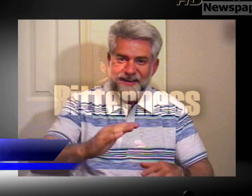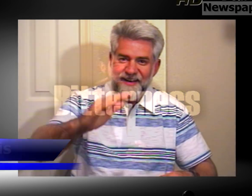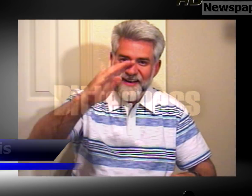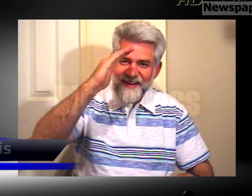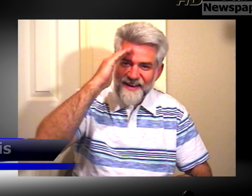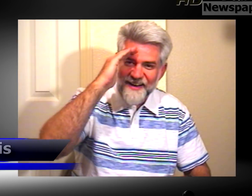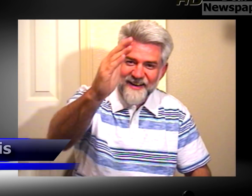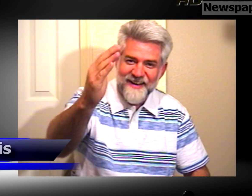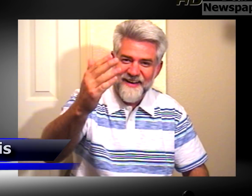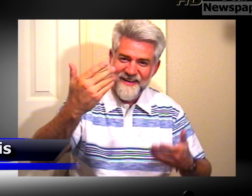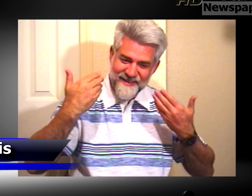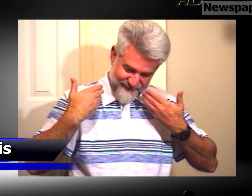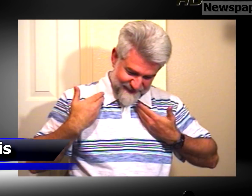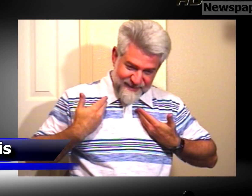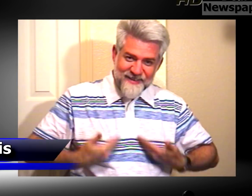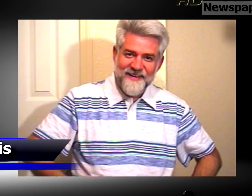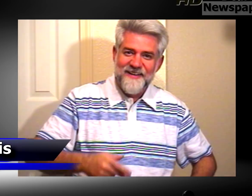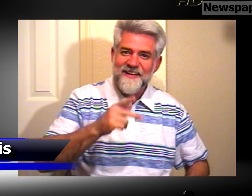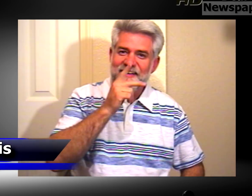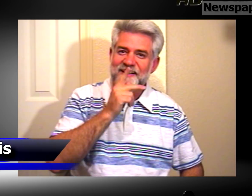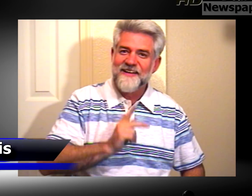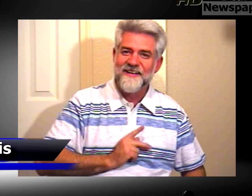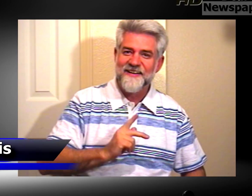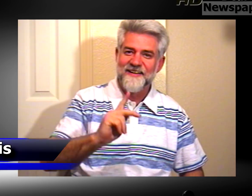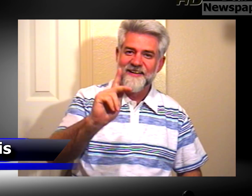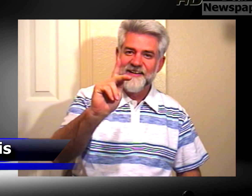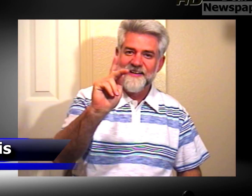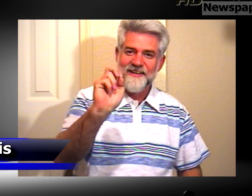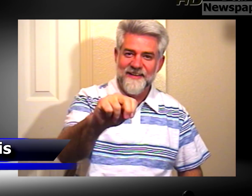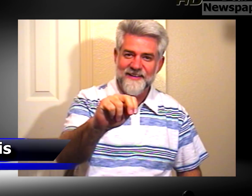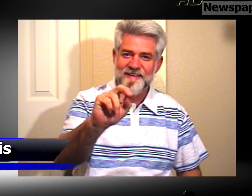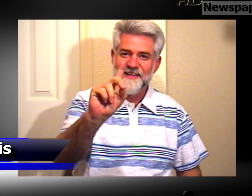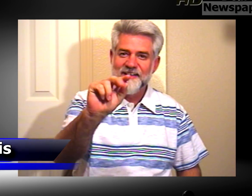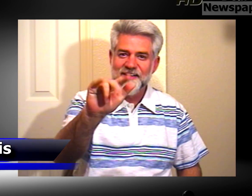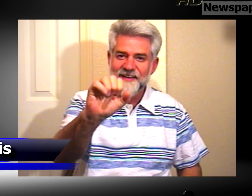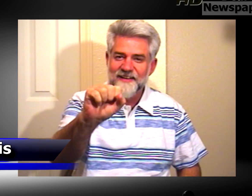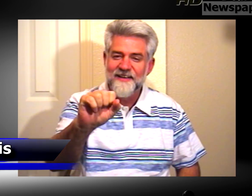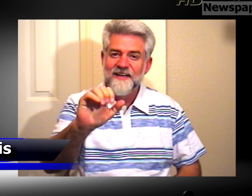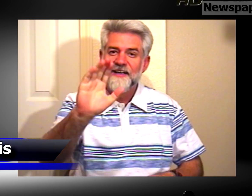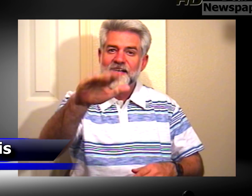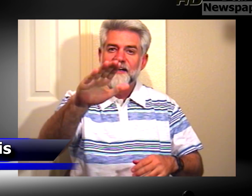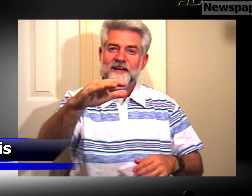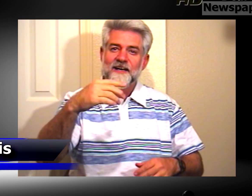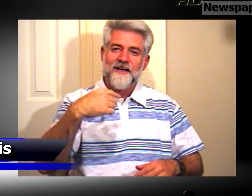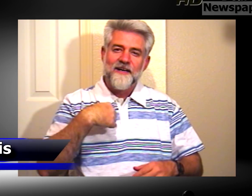Hello, my name is Ken Davis. I am going to go ahead and play this video right now, alright?